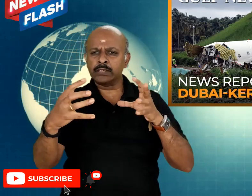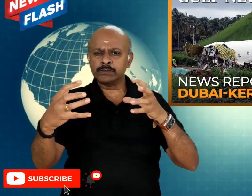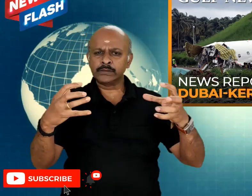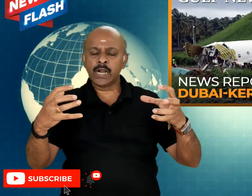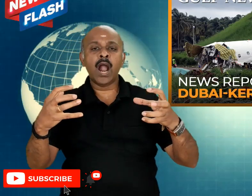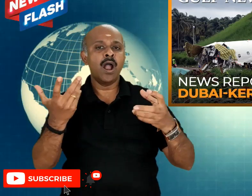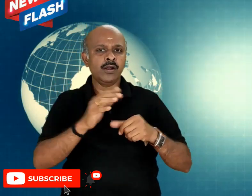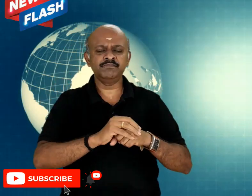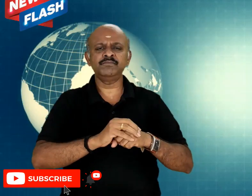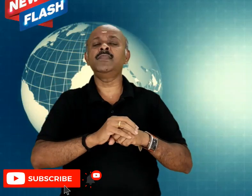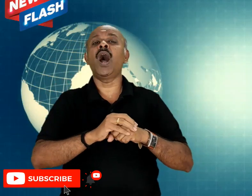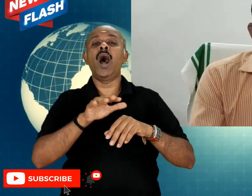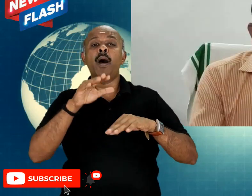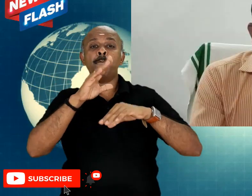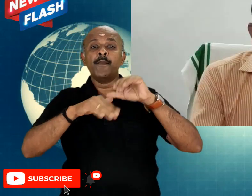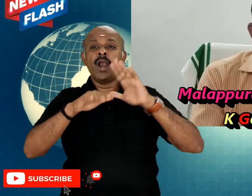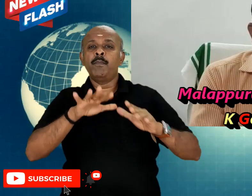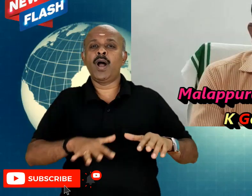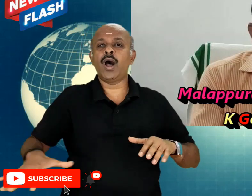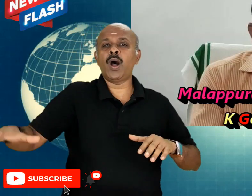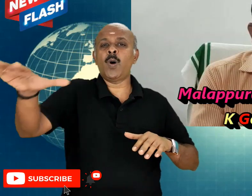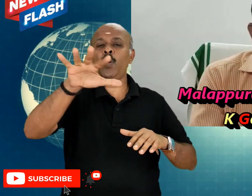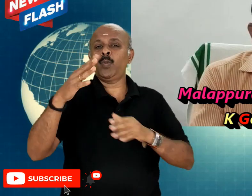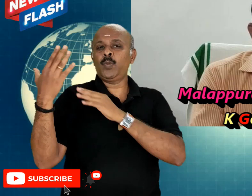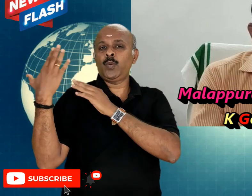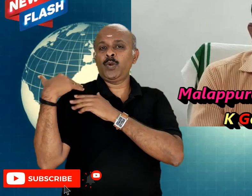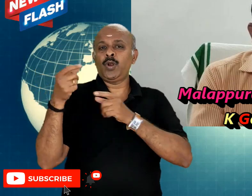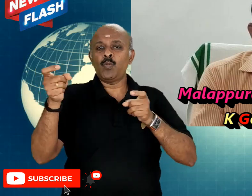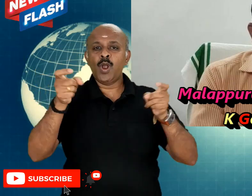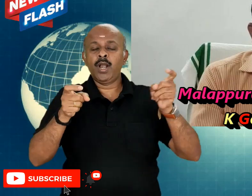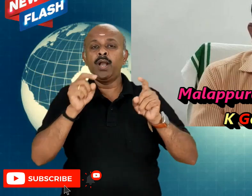the Malappuram District collector K Gopala Krishnan